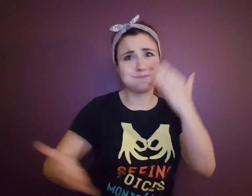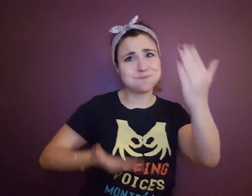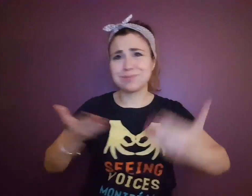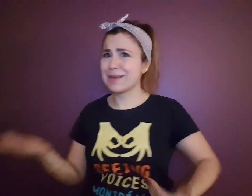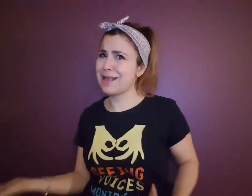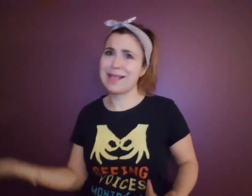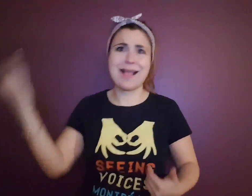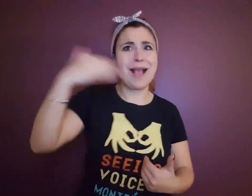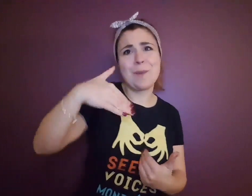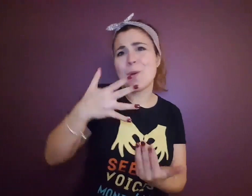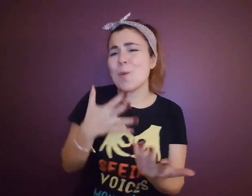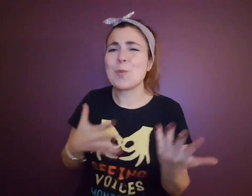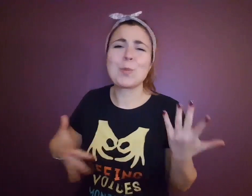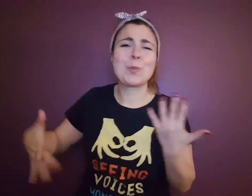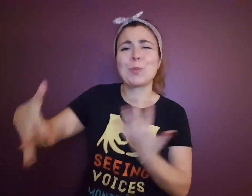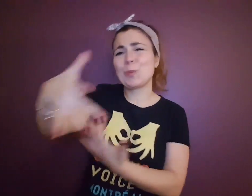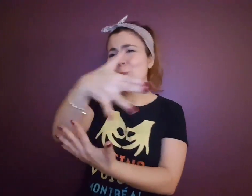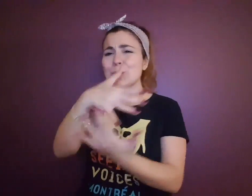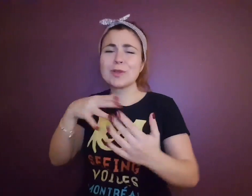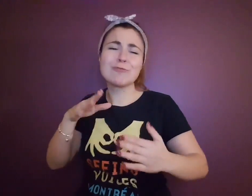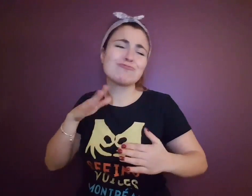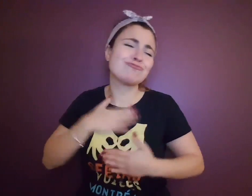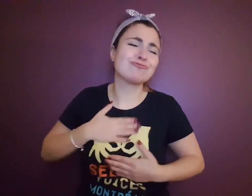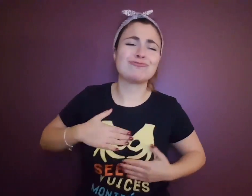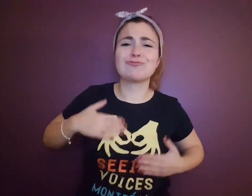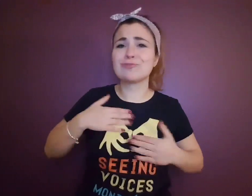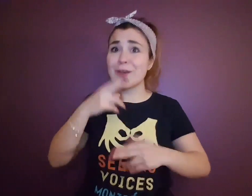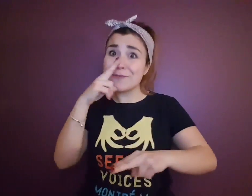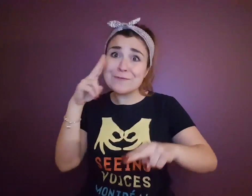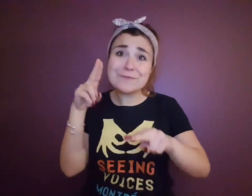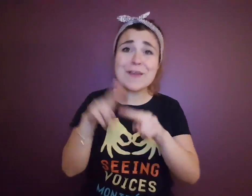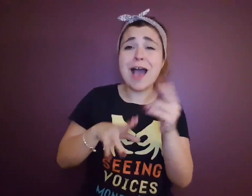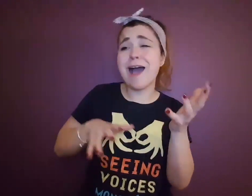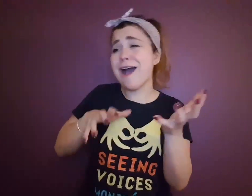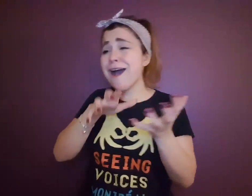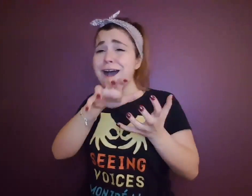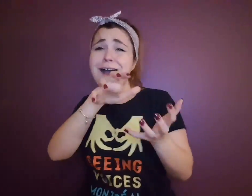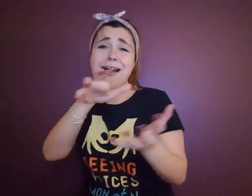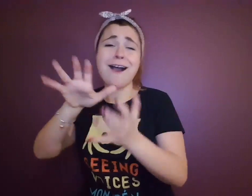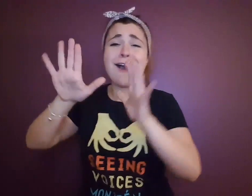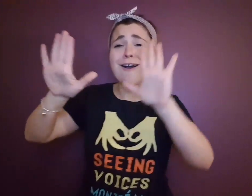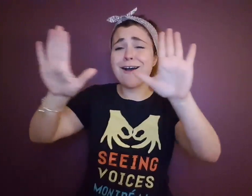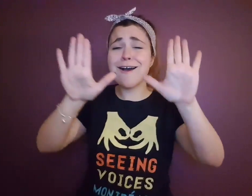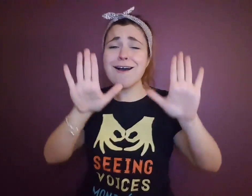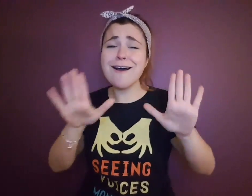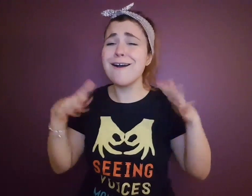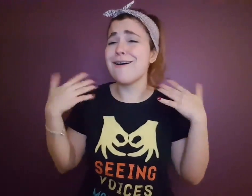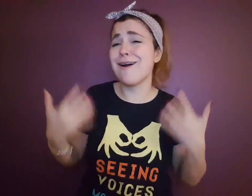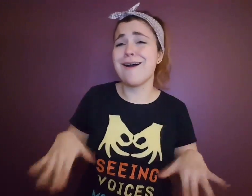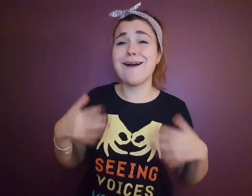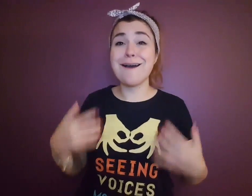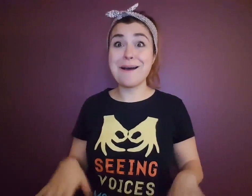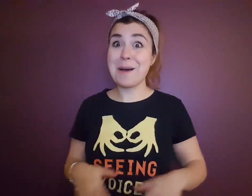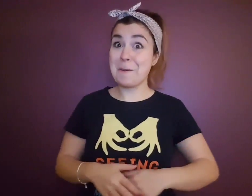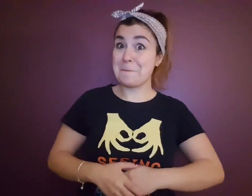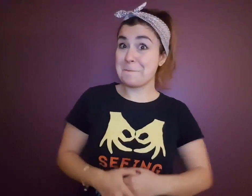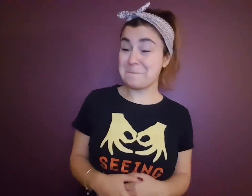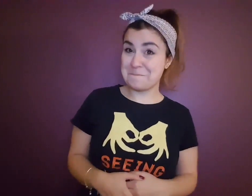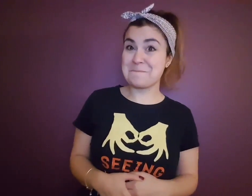All are welcome to come enjoy an evening of fun, laughter, and socializing. It'll be great!